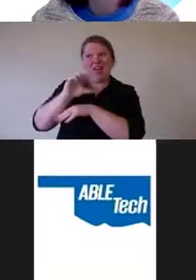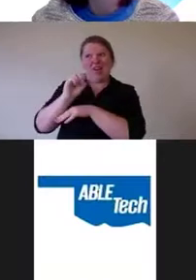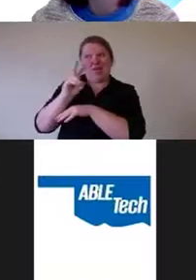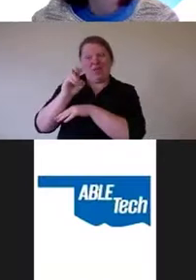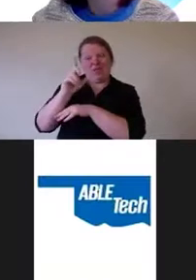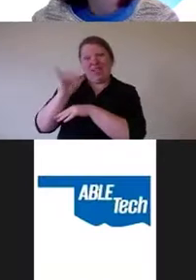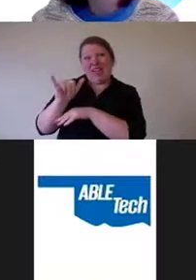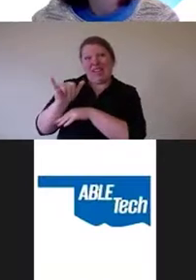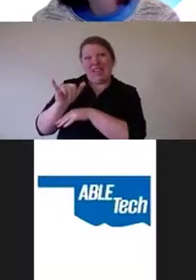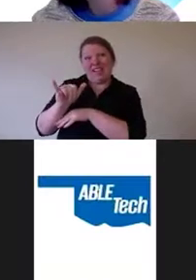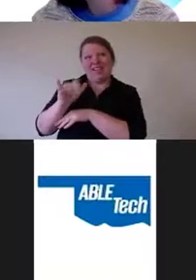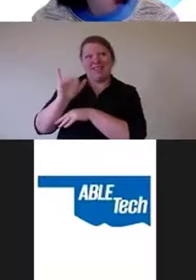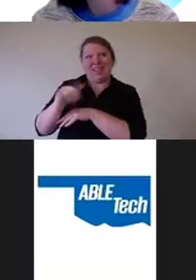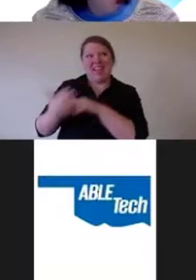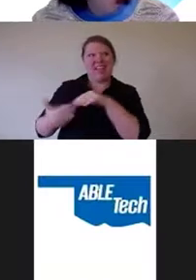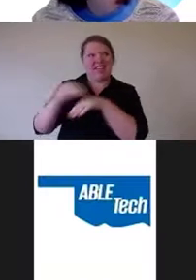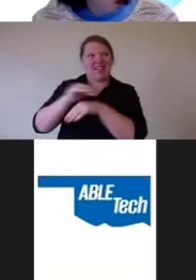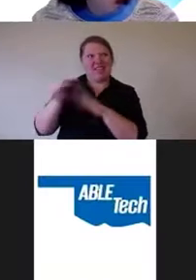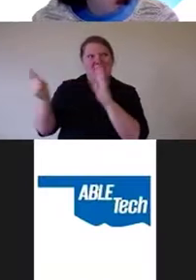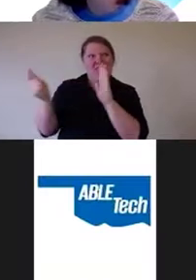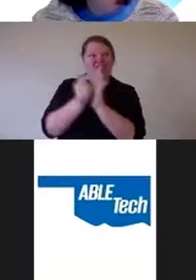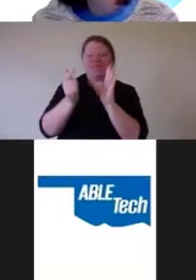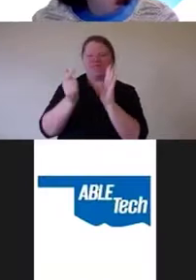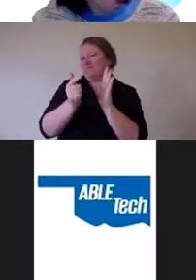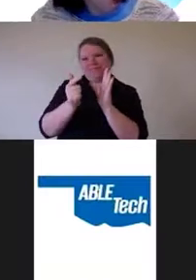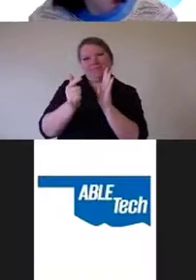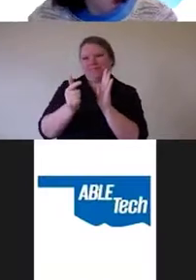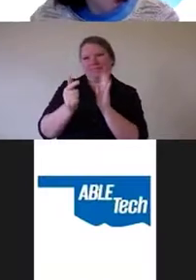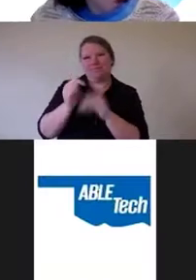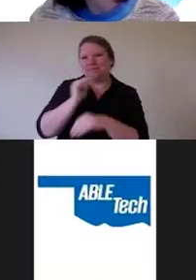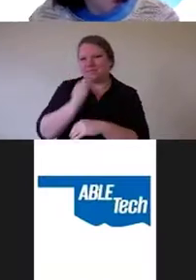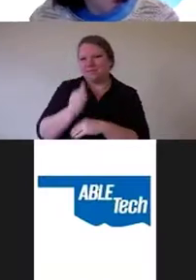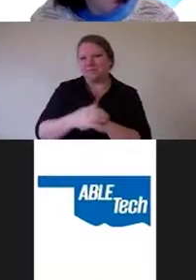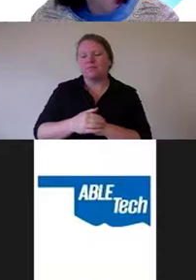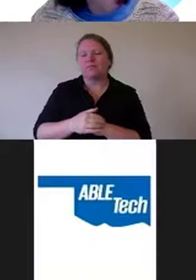Now, what I say, courts do funny things, I did not expect